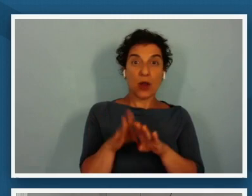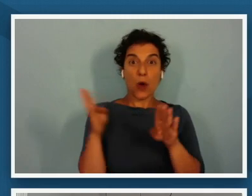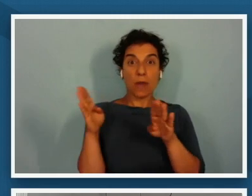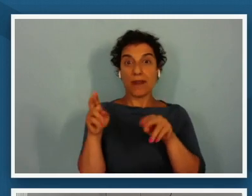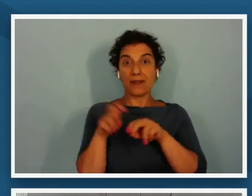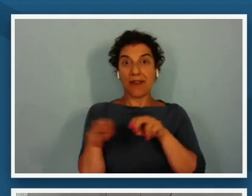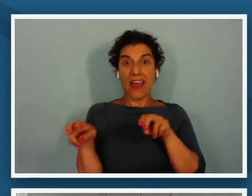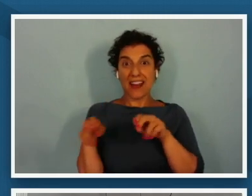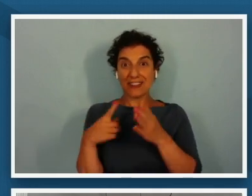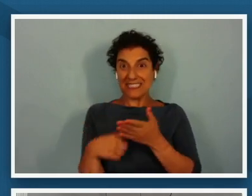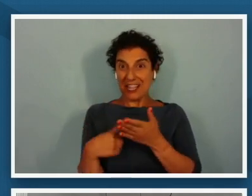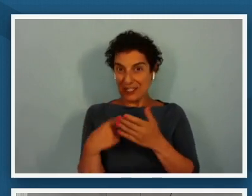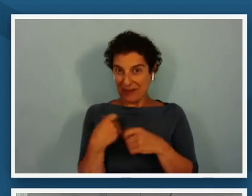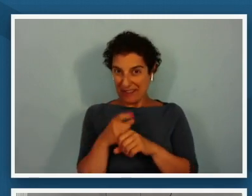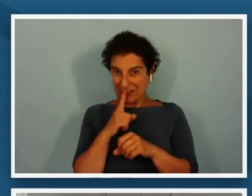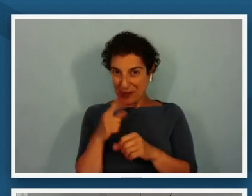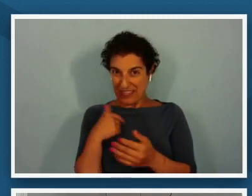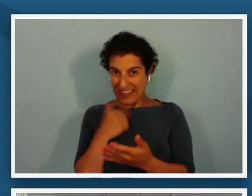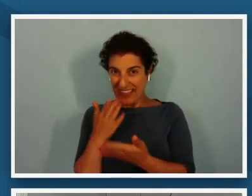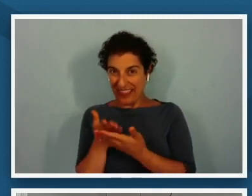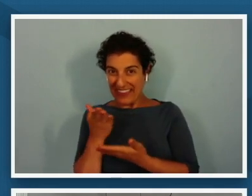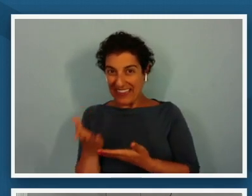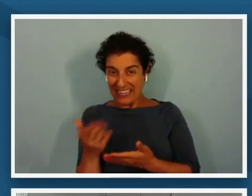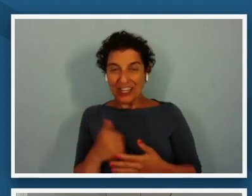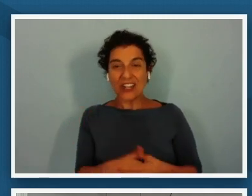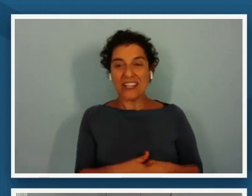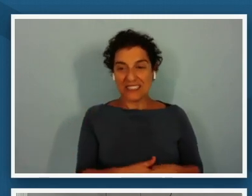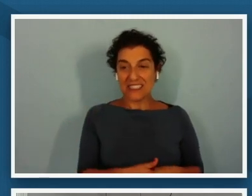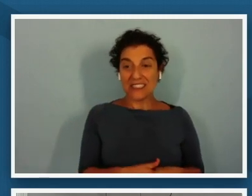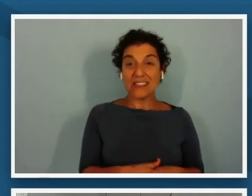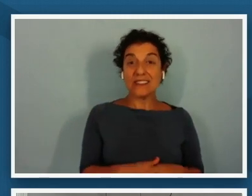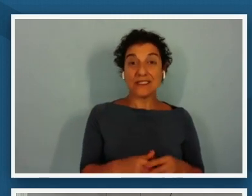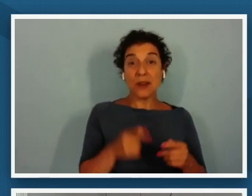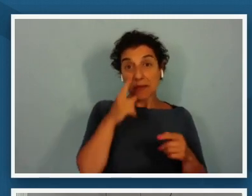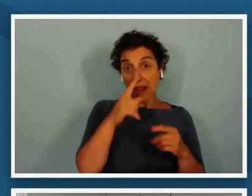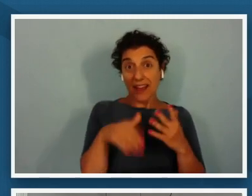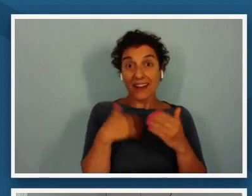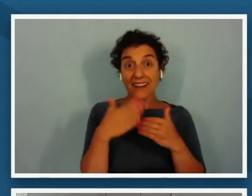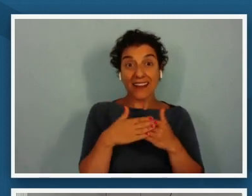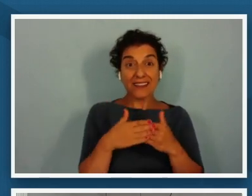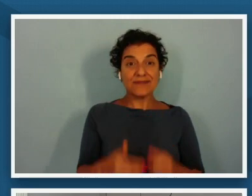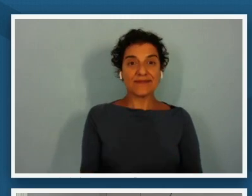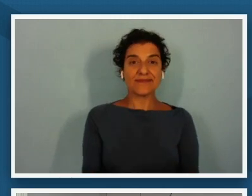there so if you'll page ahead too please in the slides i'd appreciate it